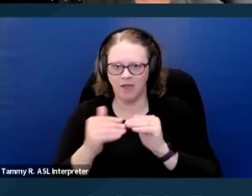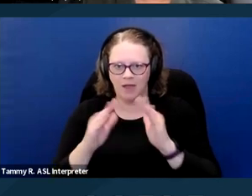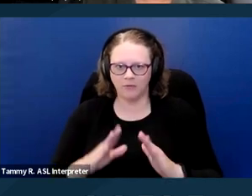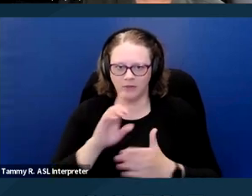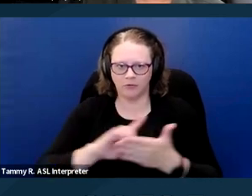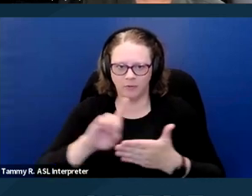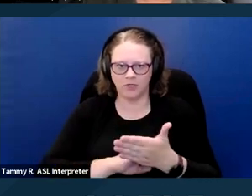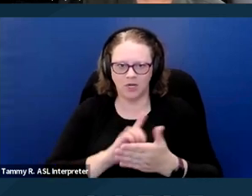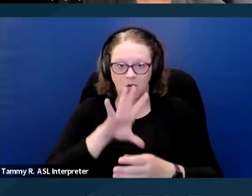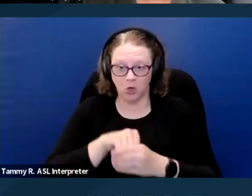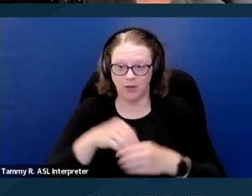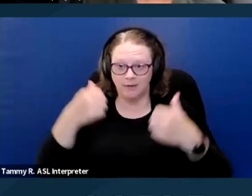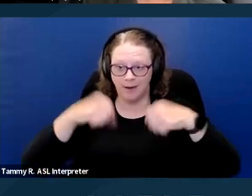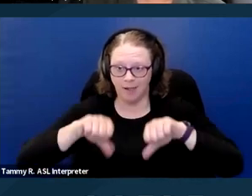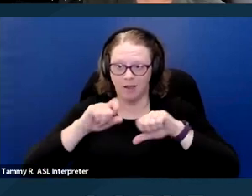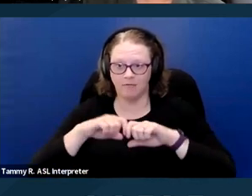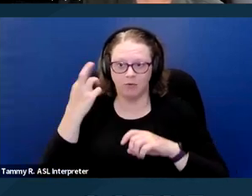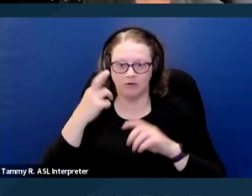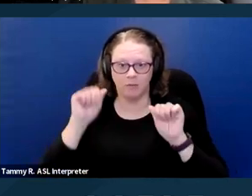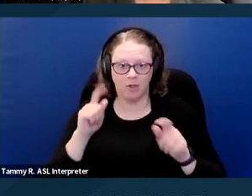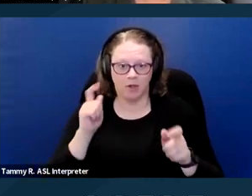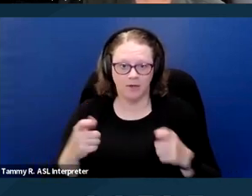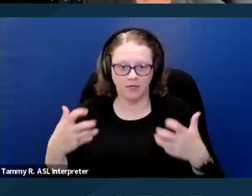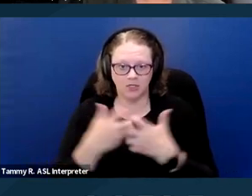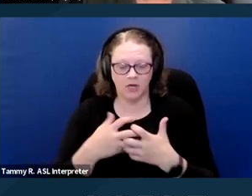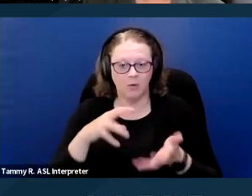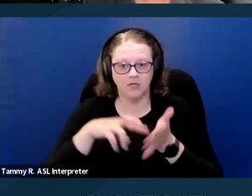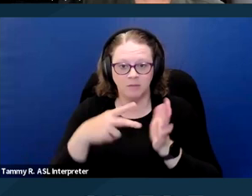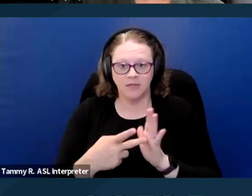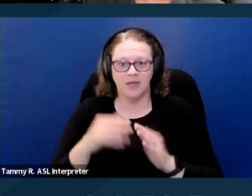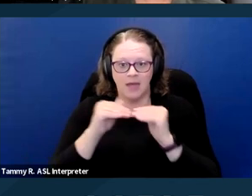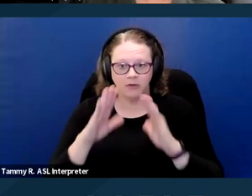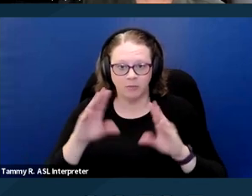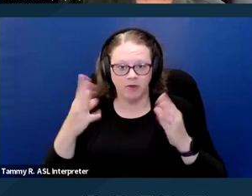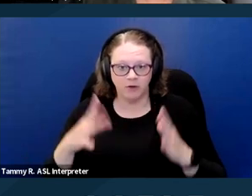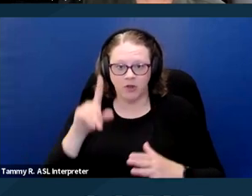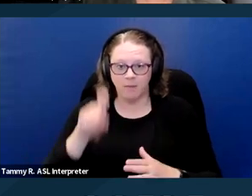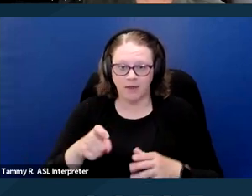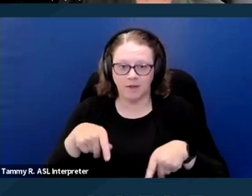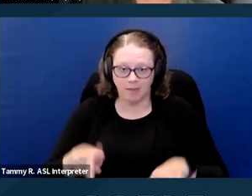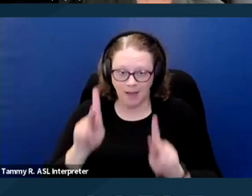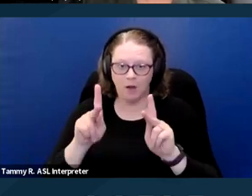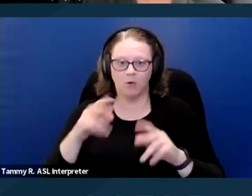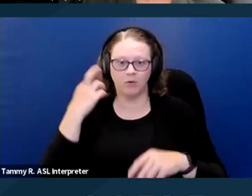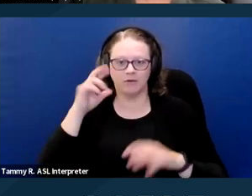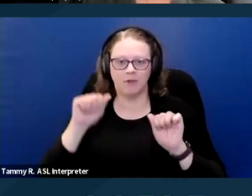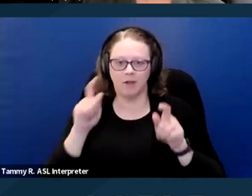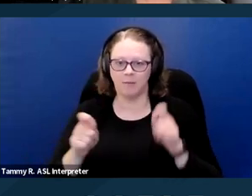Therefore, housing providers must allow accommodations for ESAs under the rules described, including existing rules